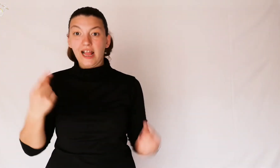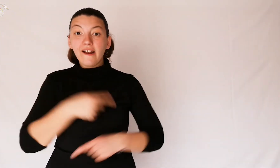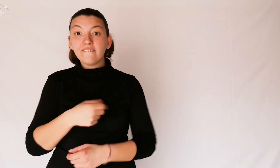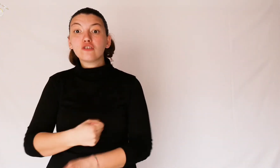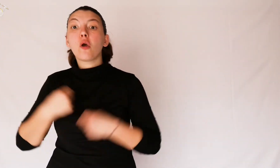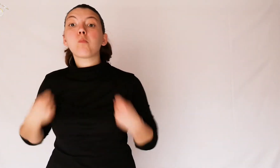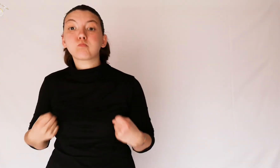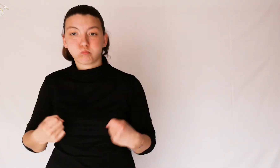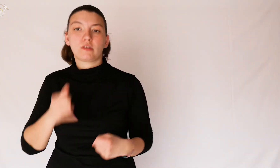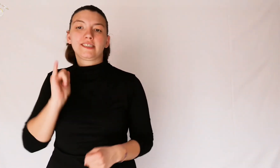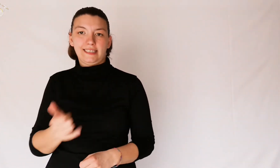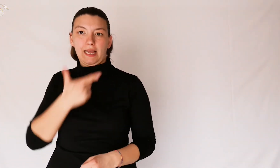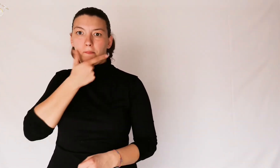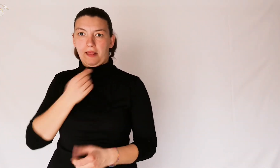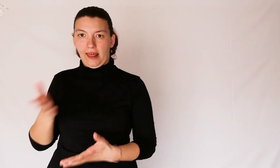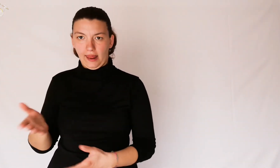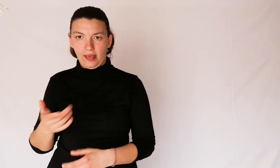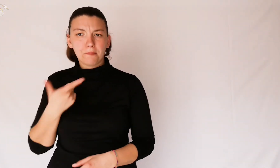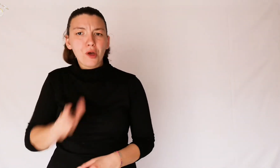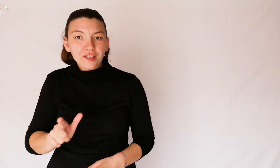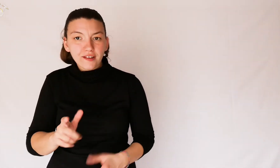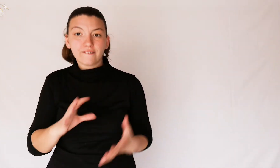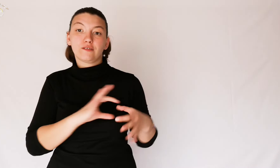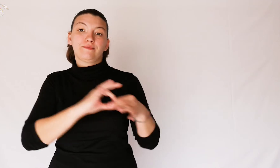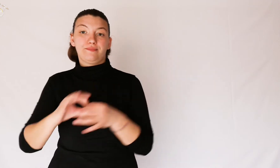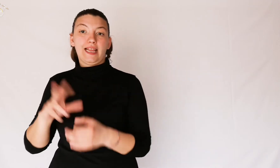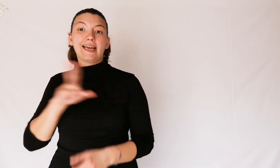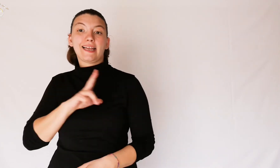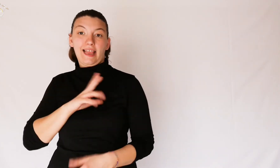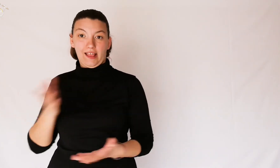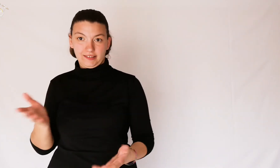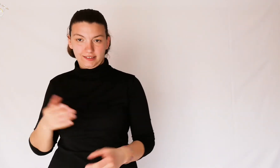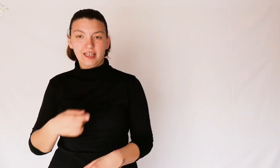big ones are for reasons of wealth.